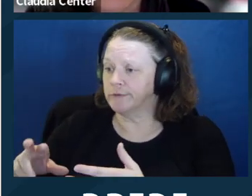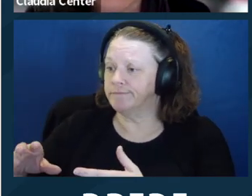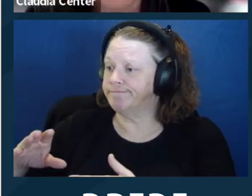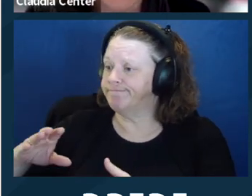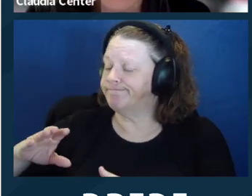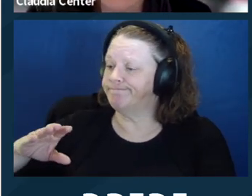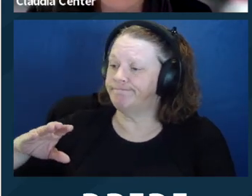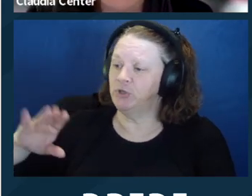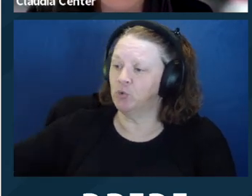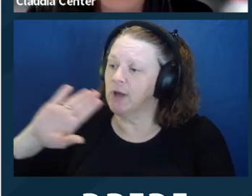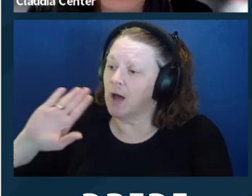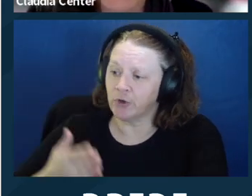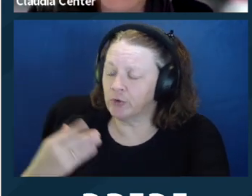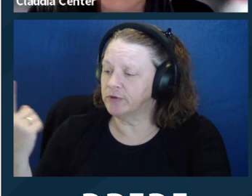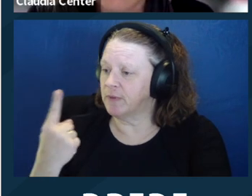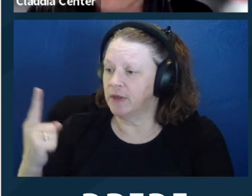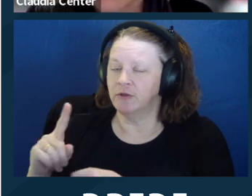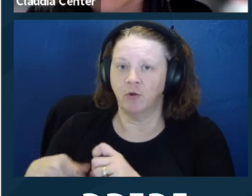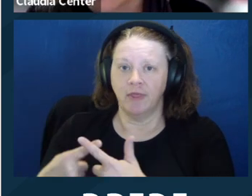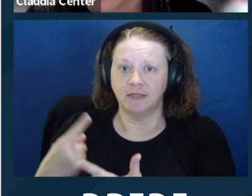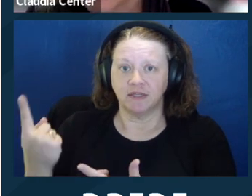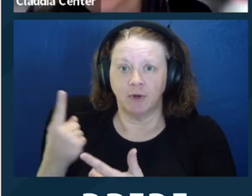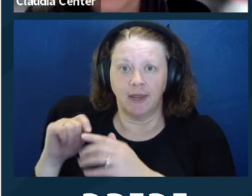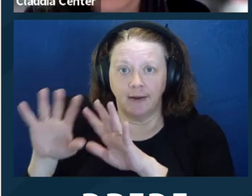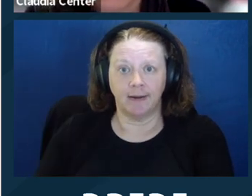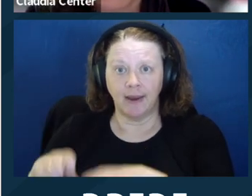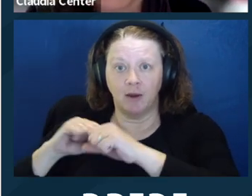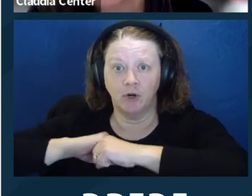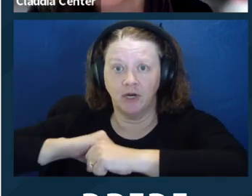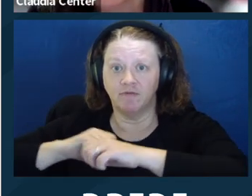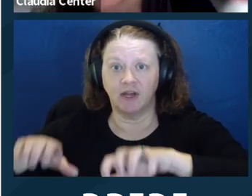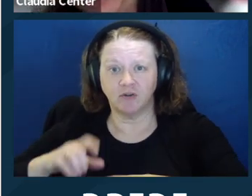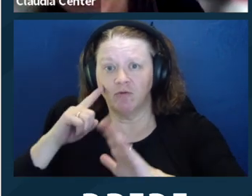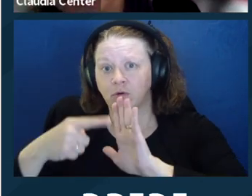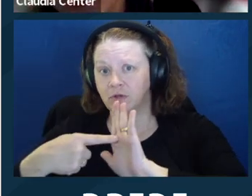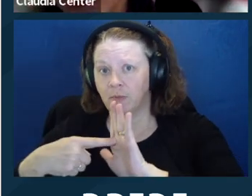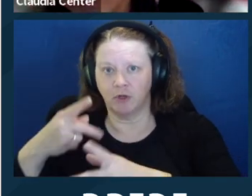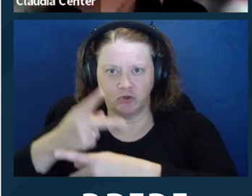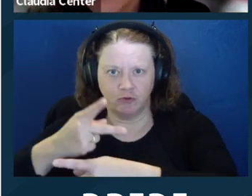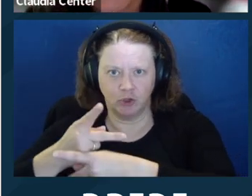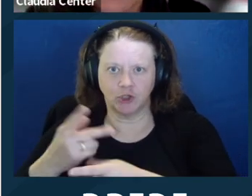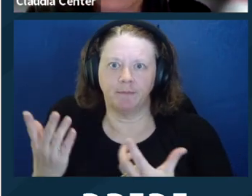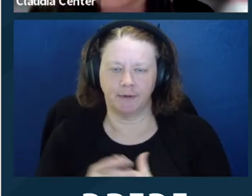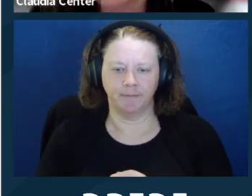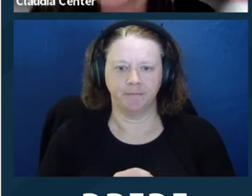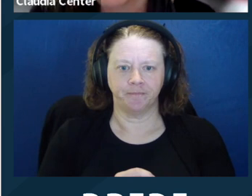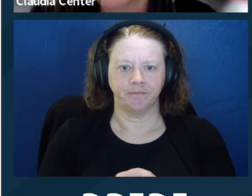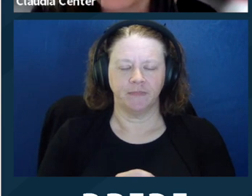The advanced consent is supposed to be, obviously, informed consent, meaning that there would